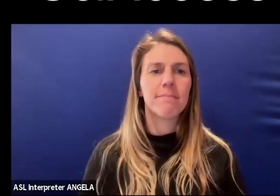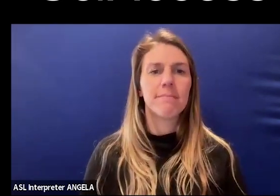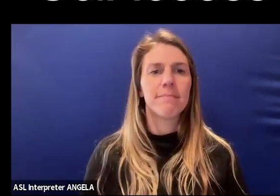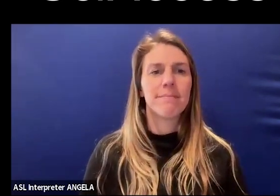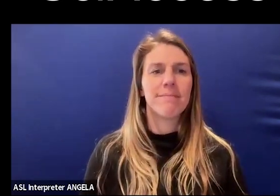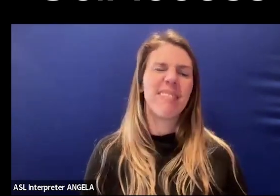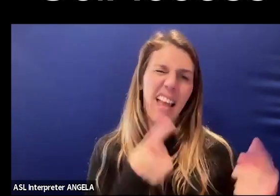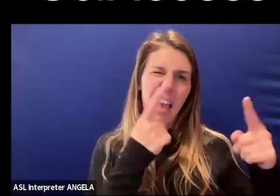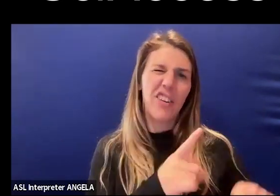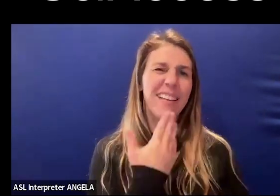I agree. Thank you, Daniel.